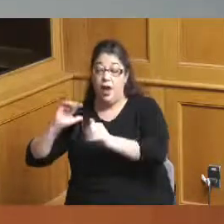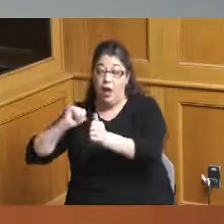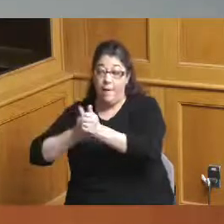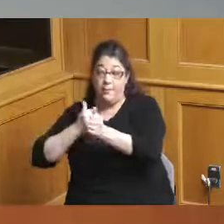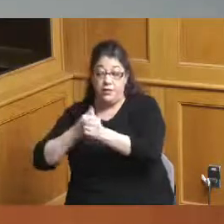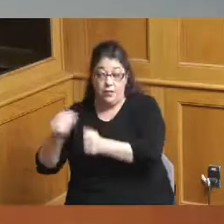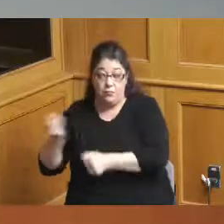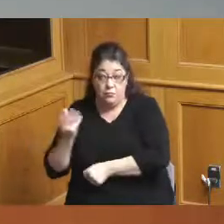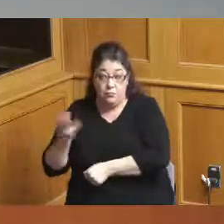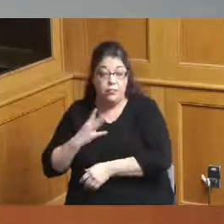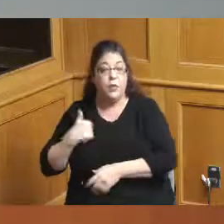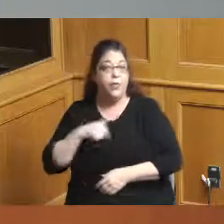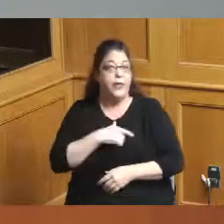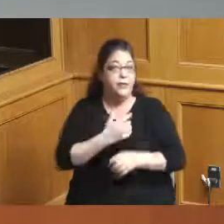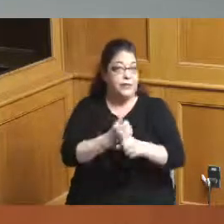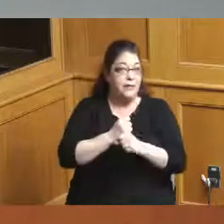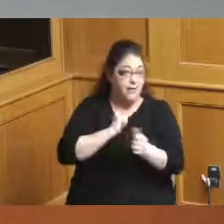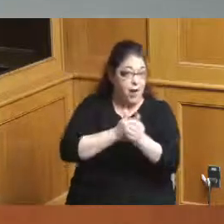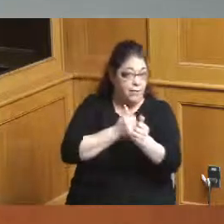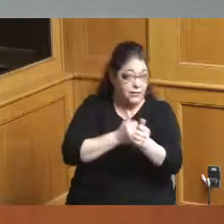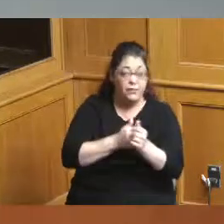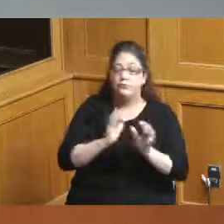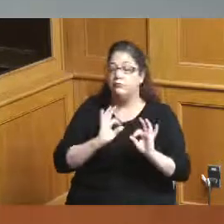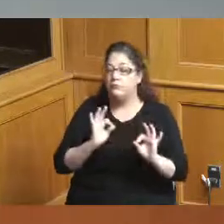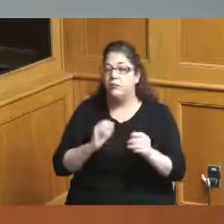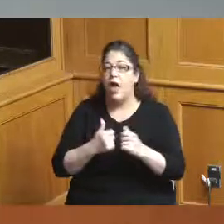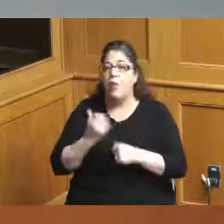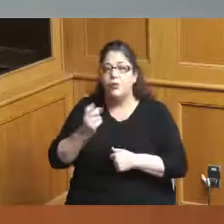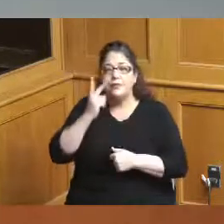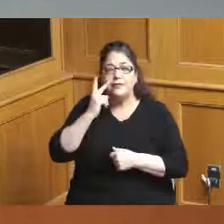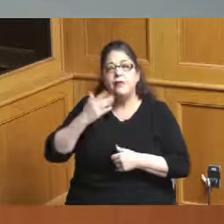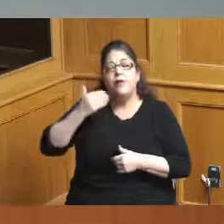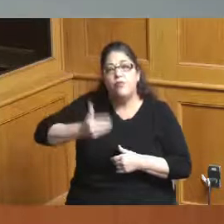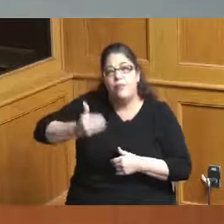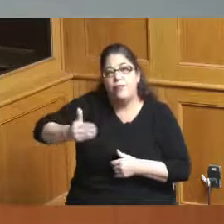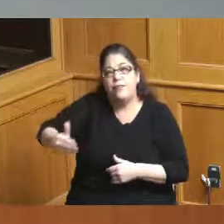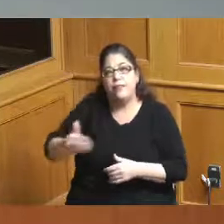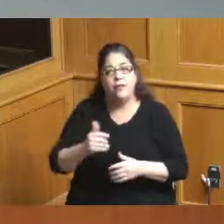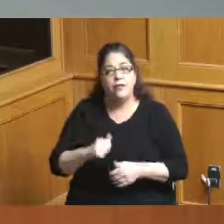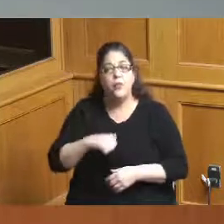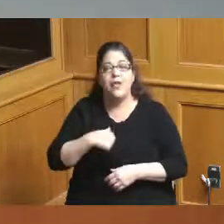want to make sure that we have that information on a regular basis so that we can track the progress